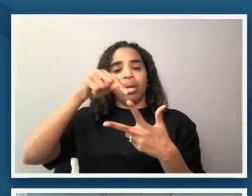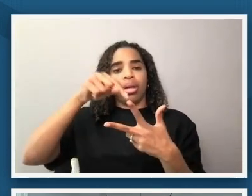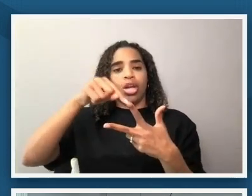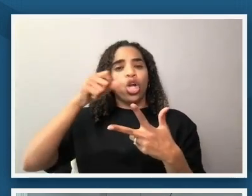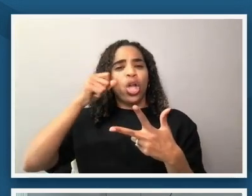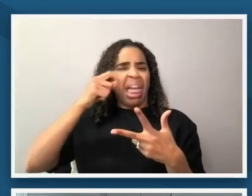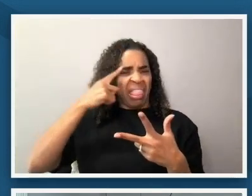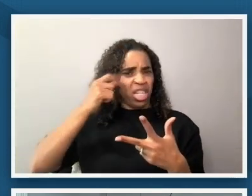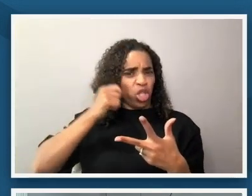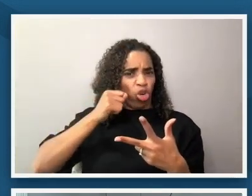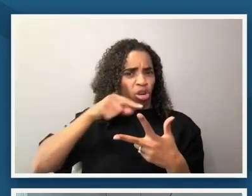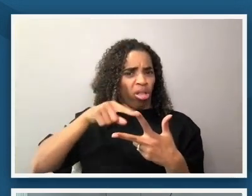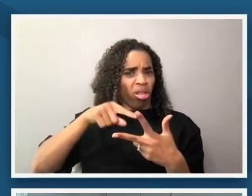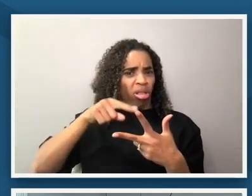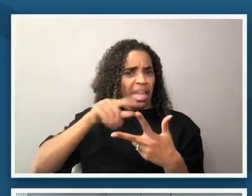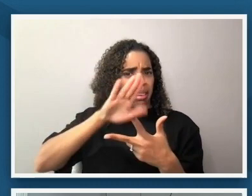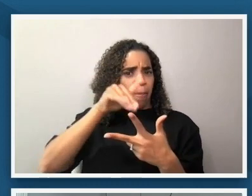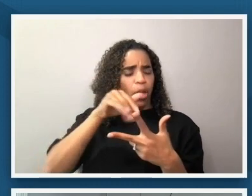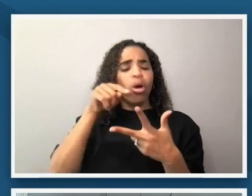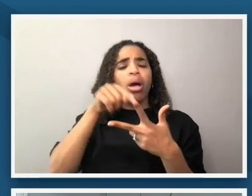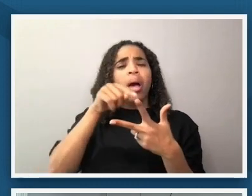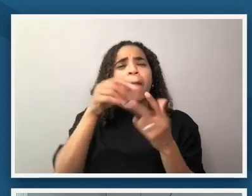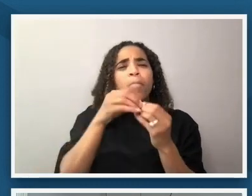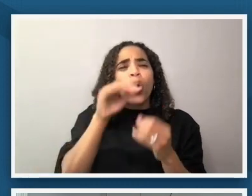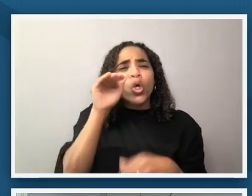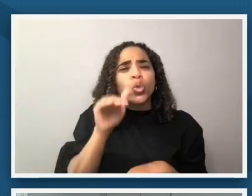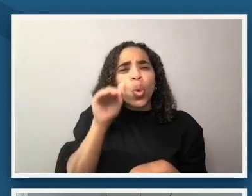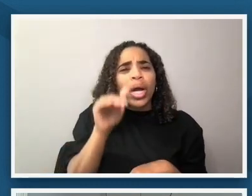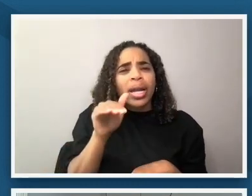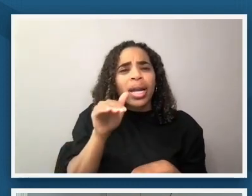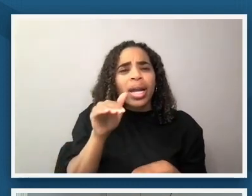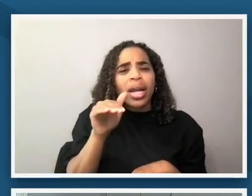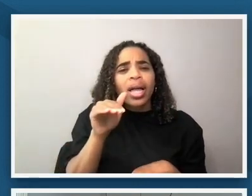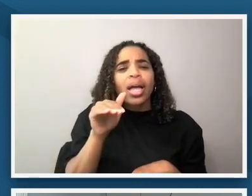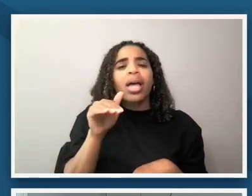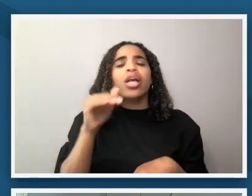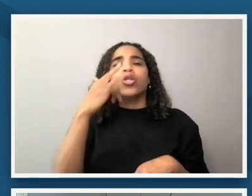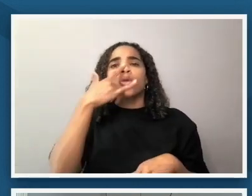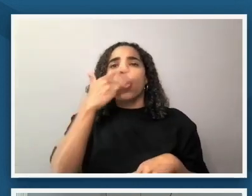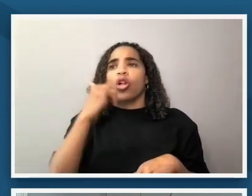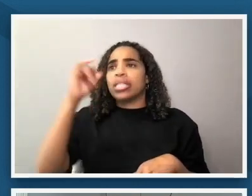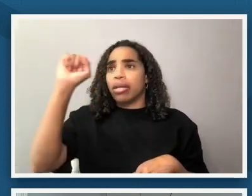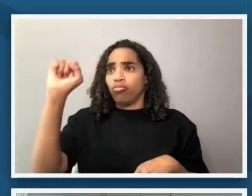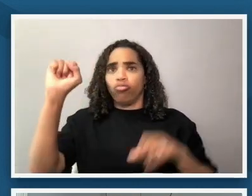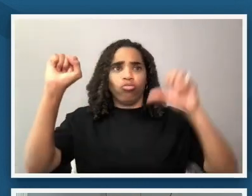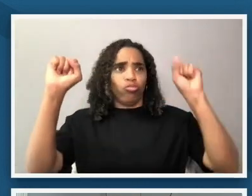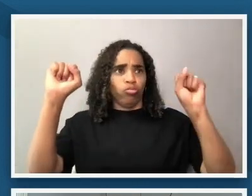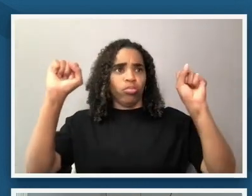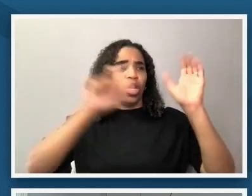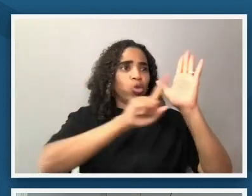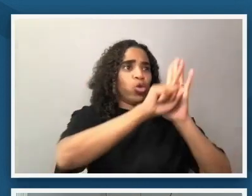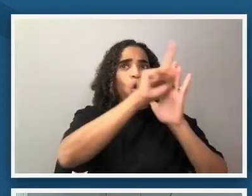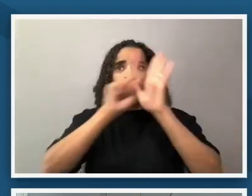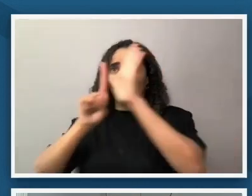in the middle is a little bit smaller it's like they are lifting her